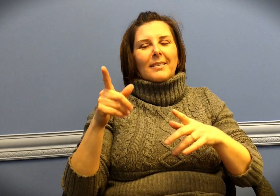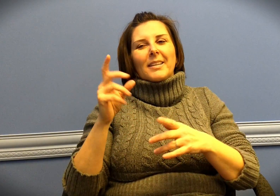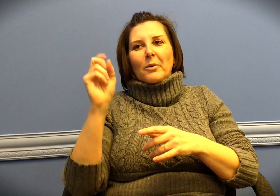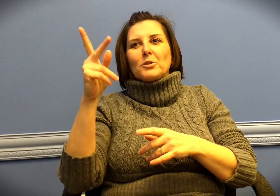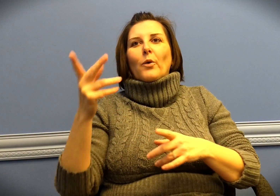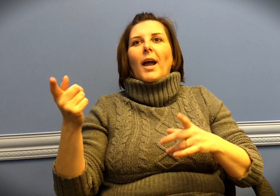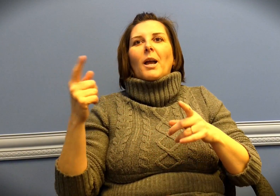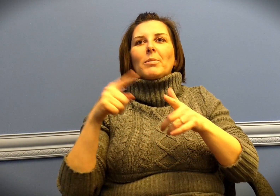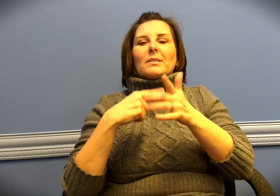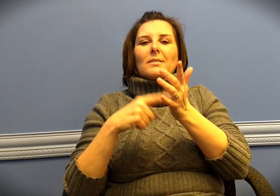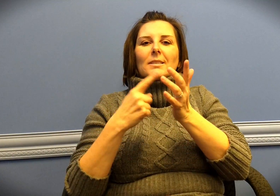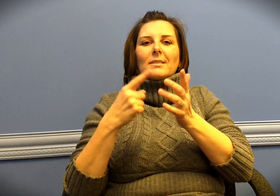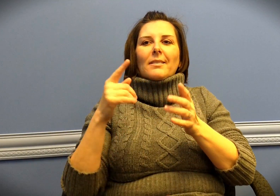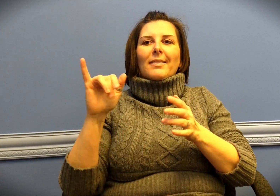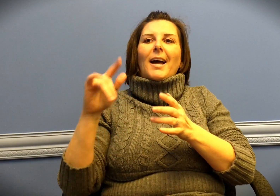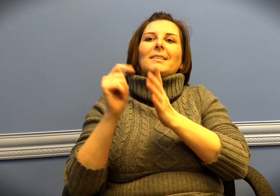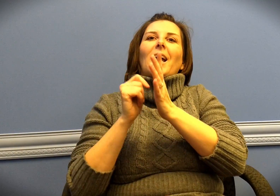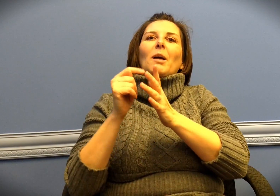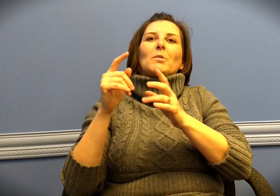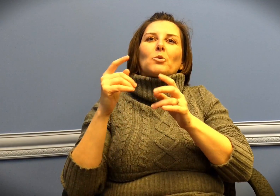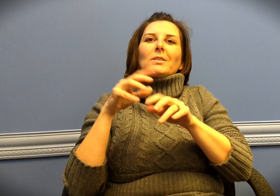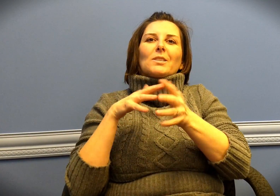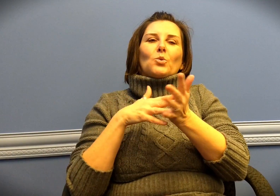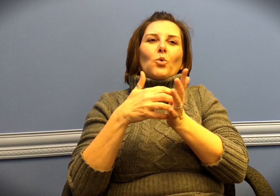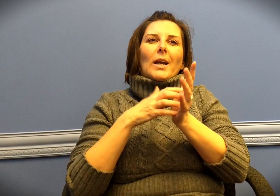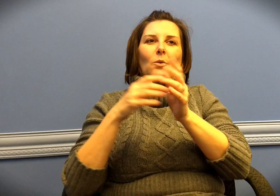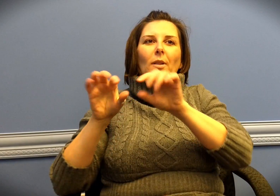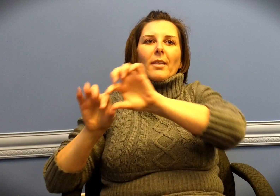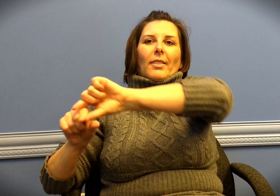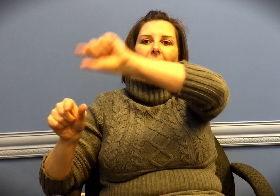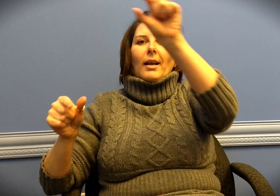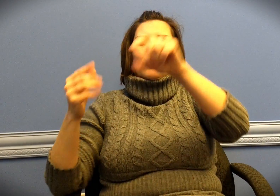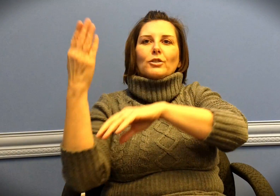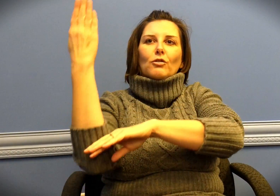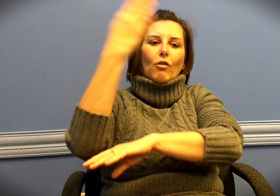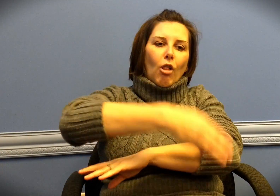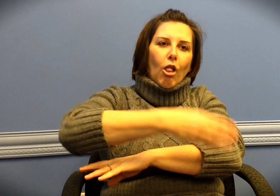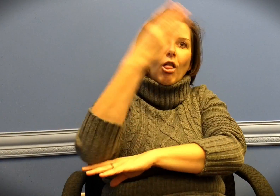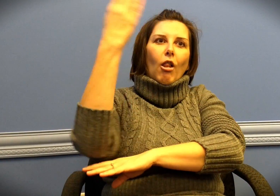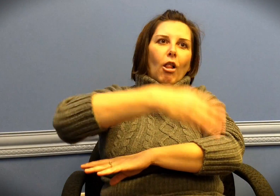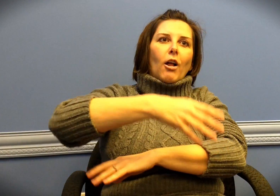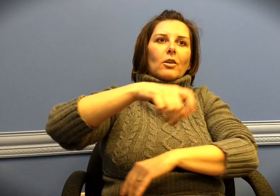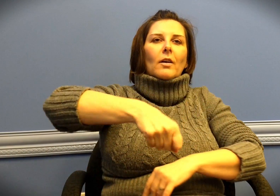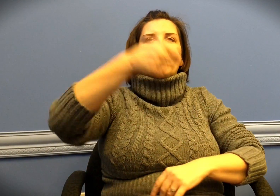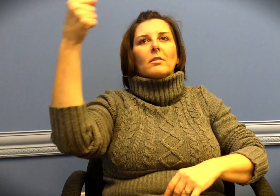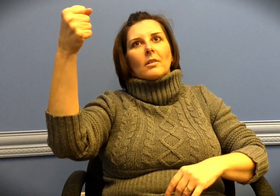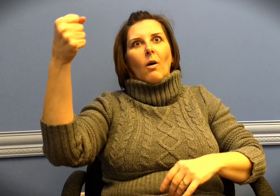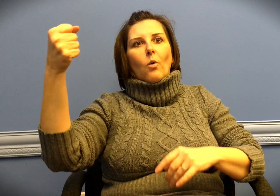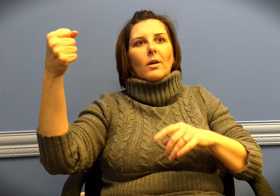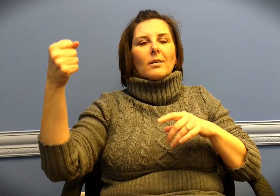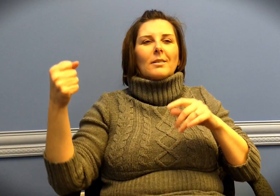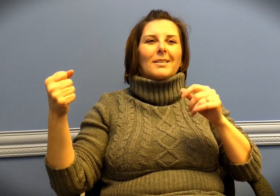And that was okay, but at the time the holder wasn't very secure so it would fall over a lot of the time.